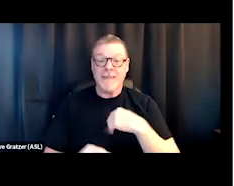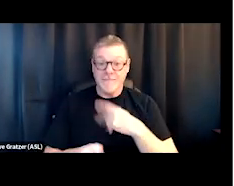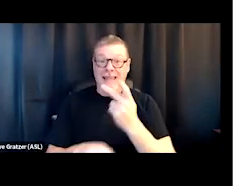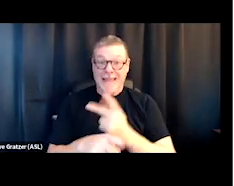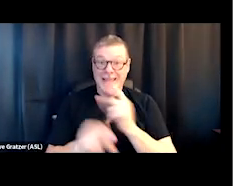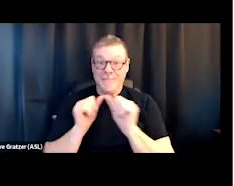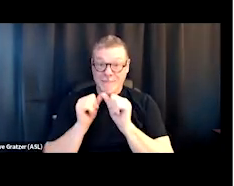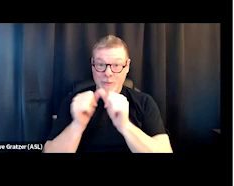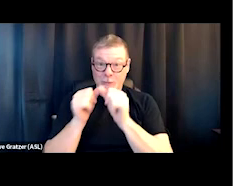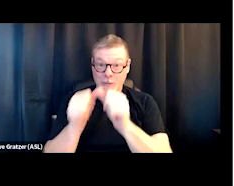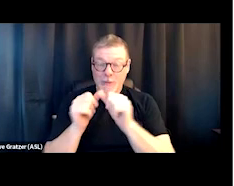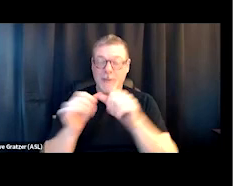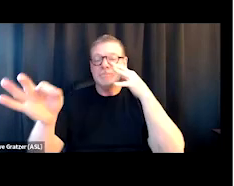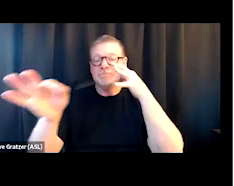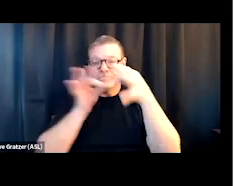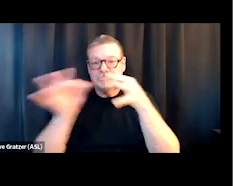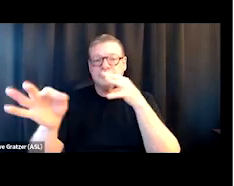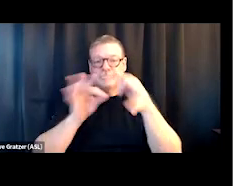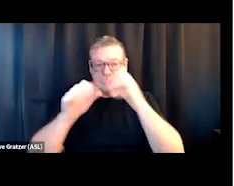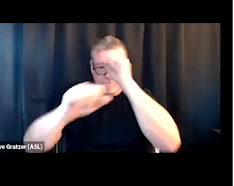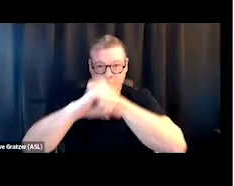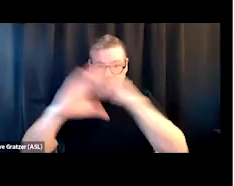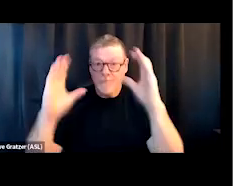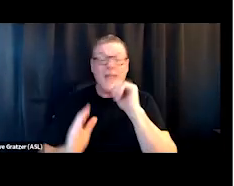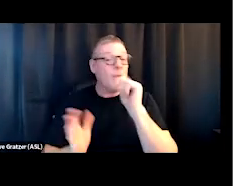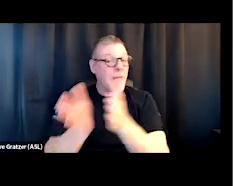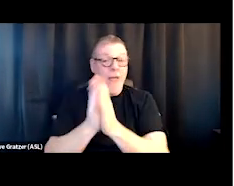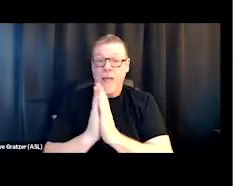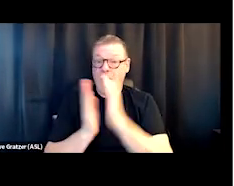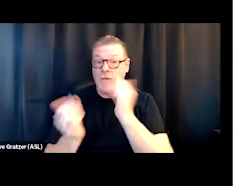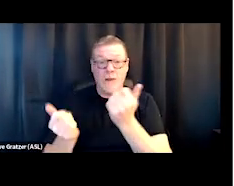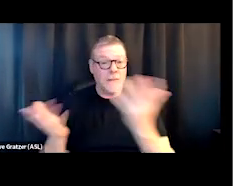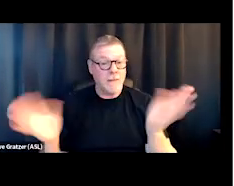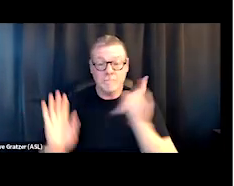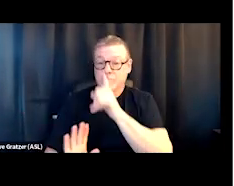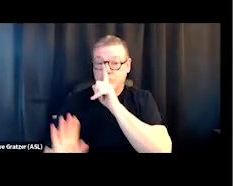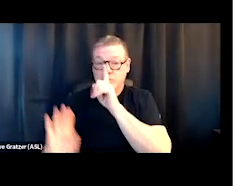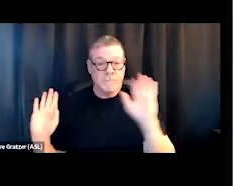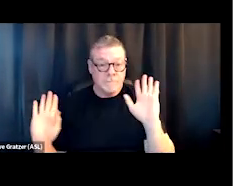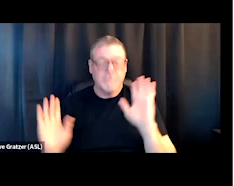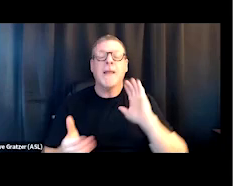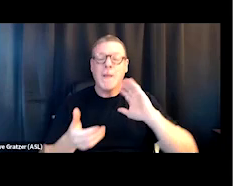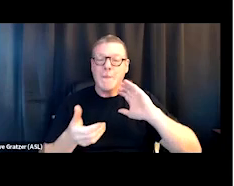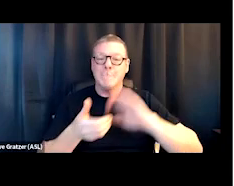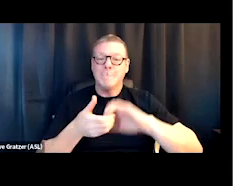and articulating the vision without asking for anything, partnerships seem to really surface.